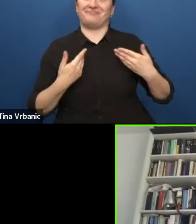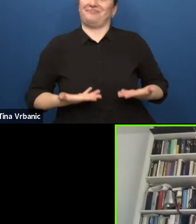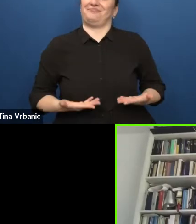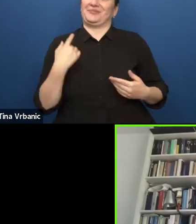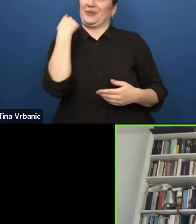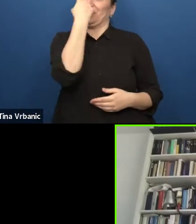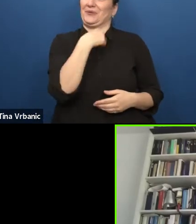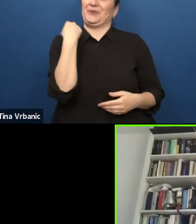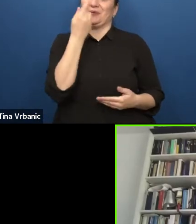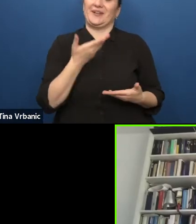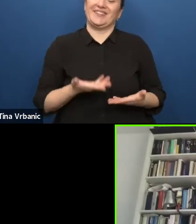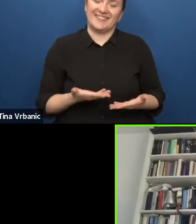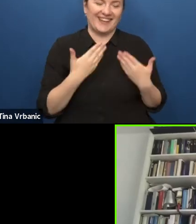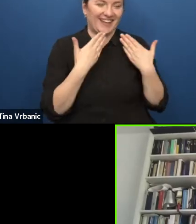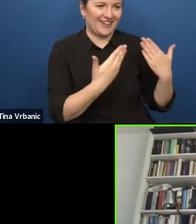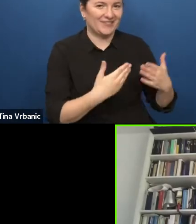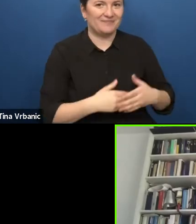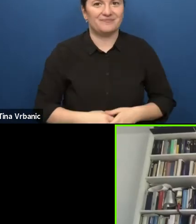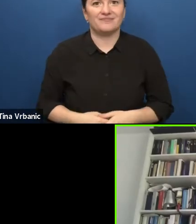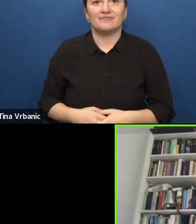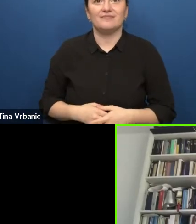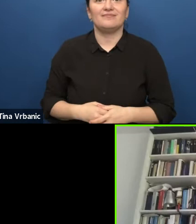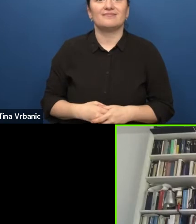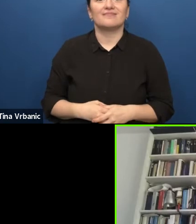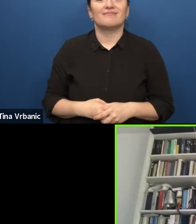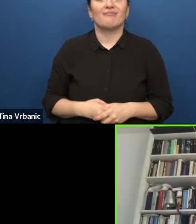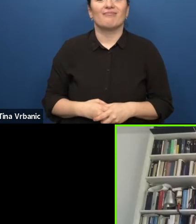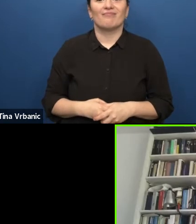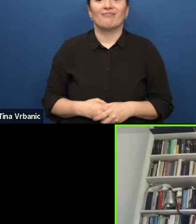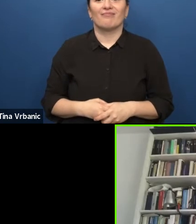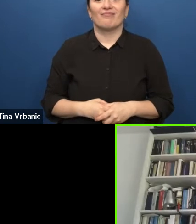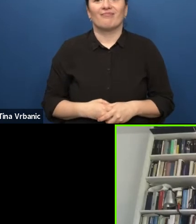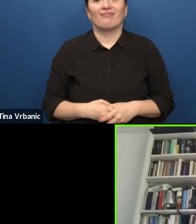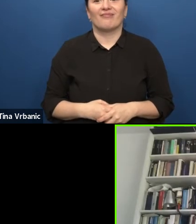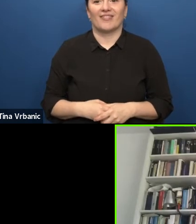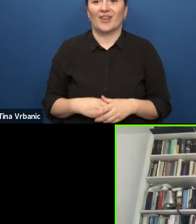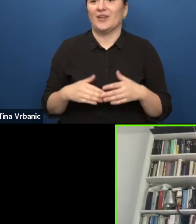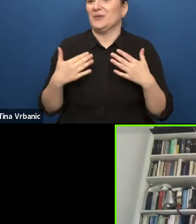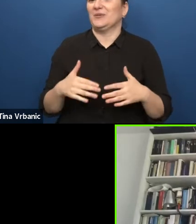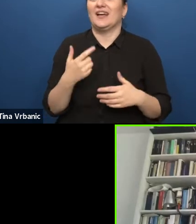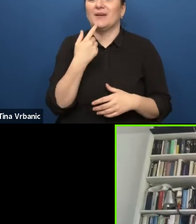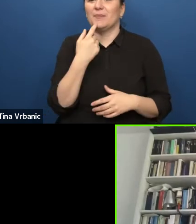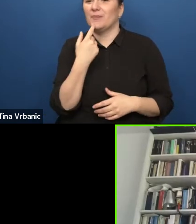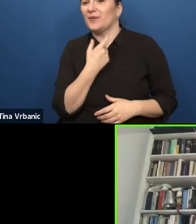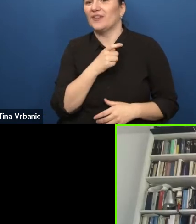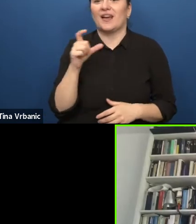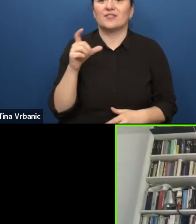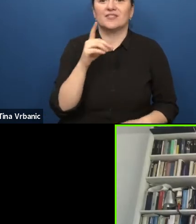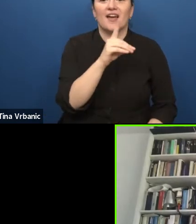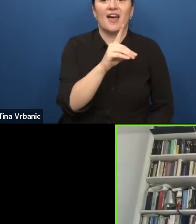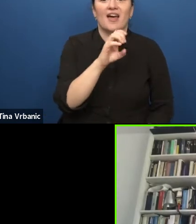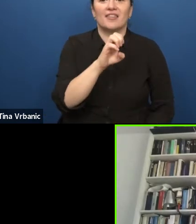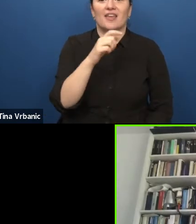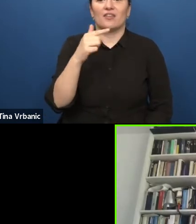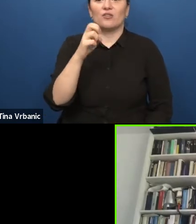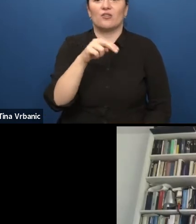Yes. Toneelmakerij it is, but it's hard for for non Dutch people.